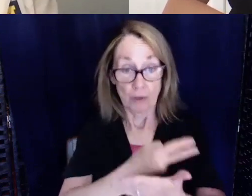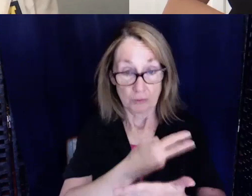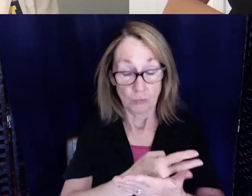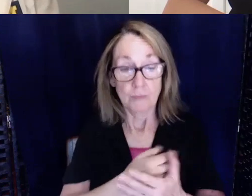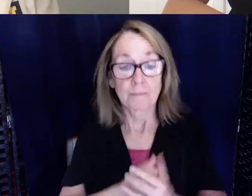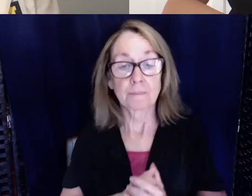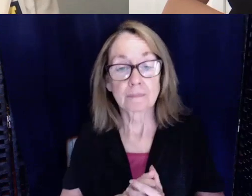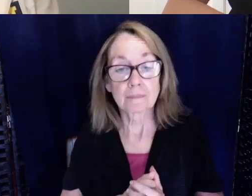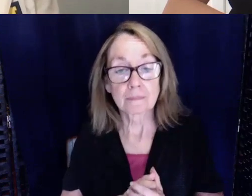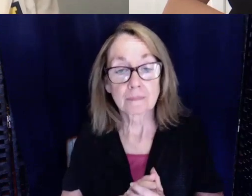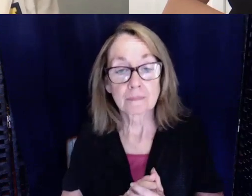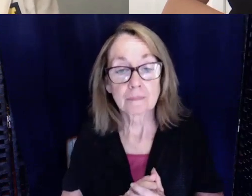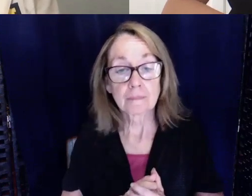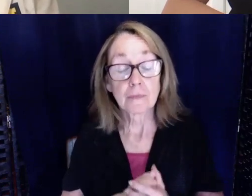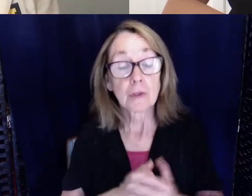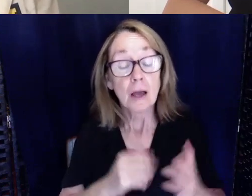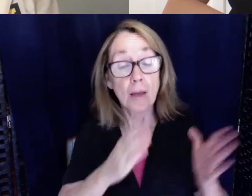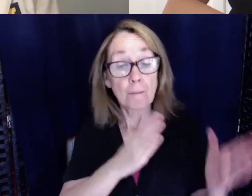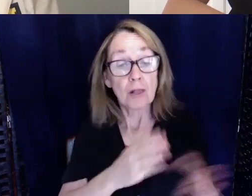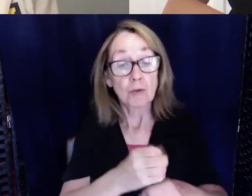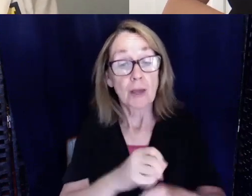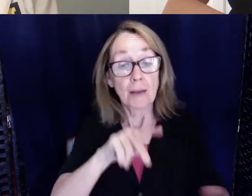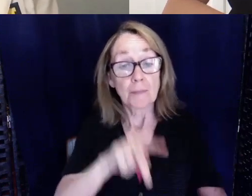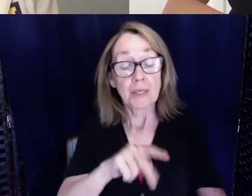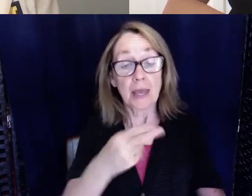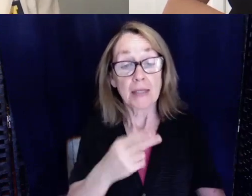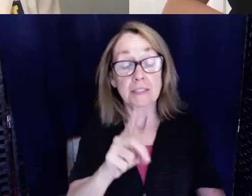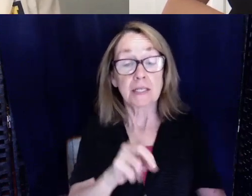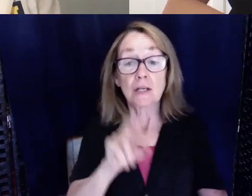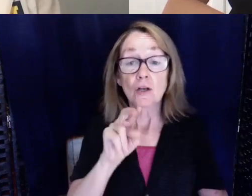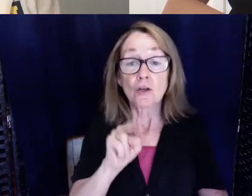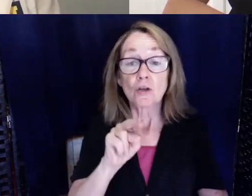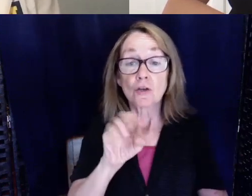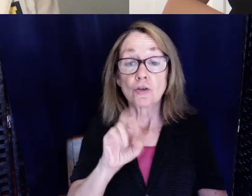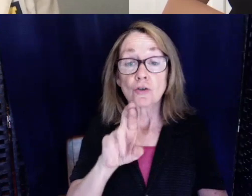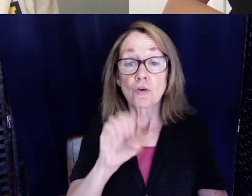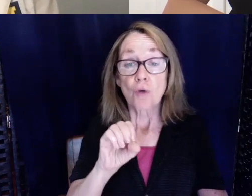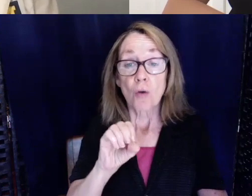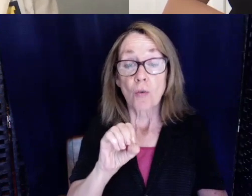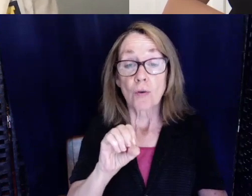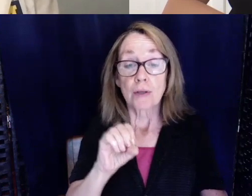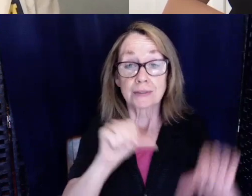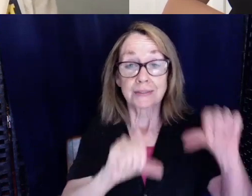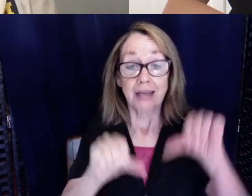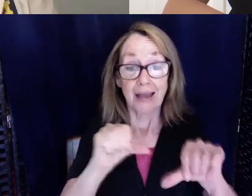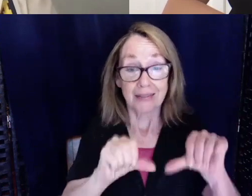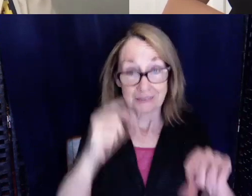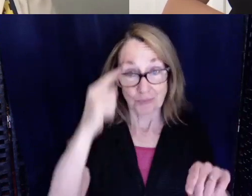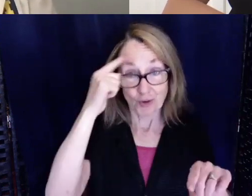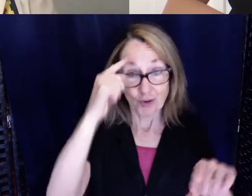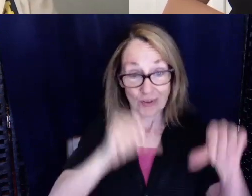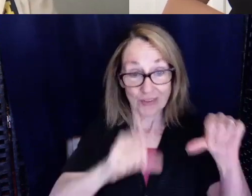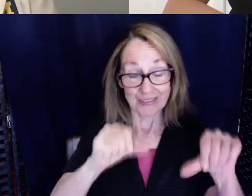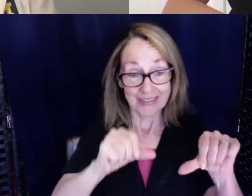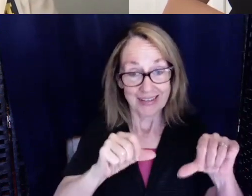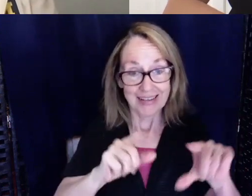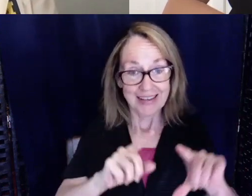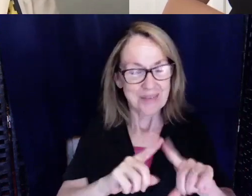to get my PhD in neuroscience but then it wasn't really my thing